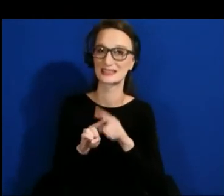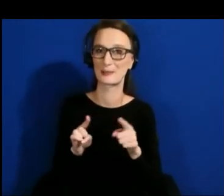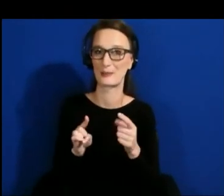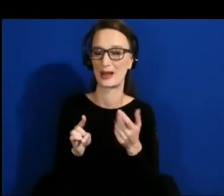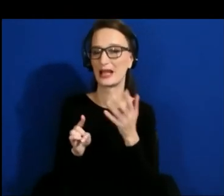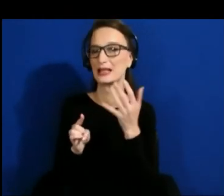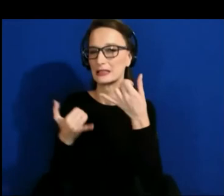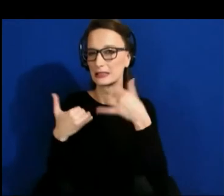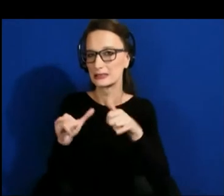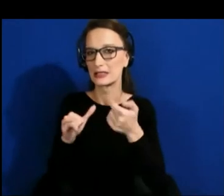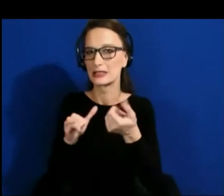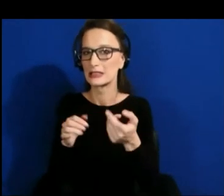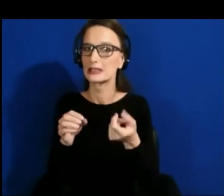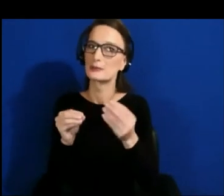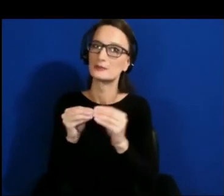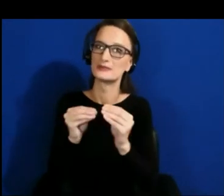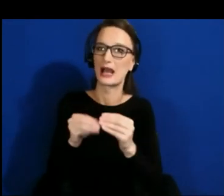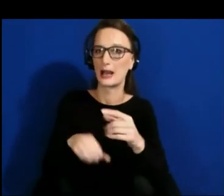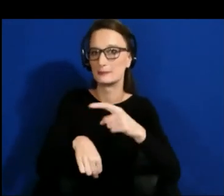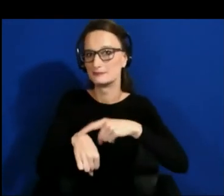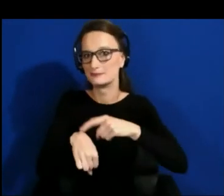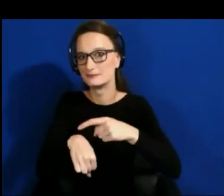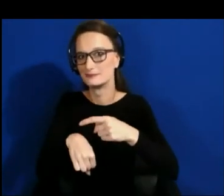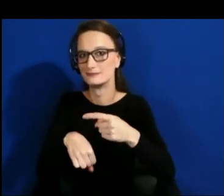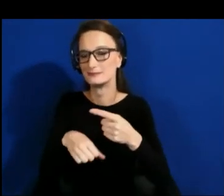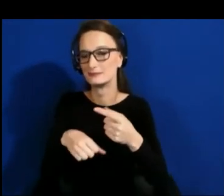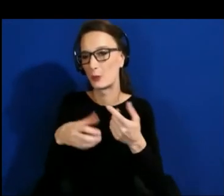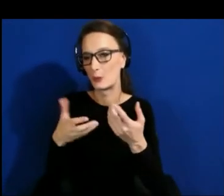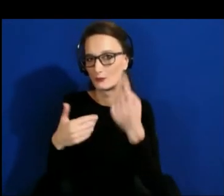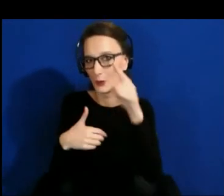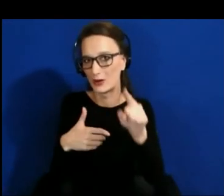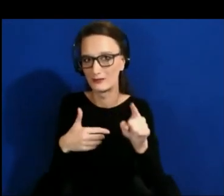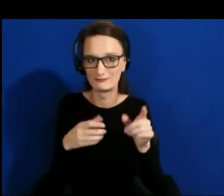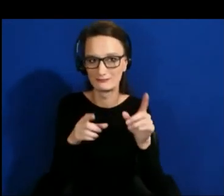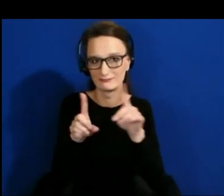I don't mean to put you on the spot. I think it is a fantastic answer.